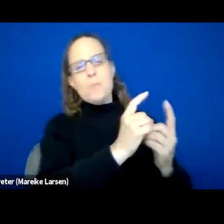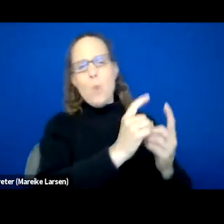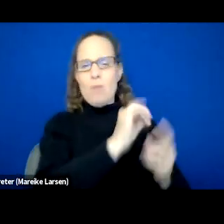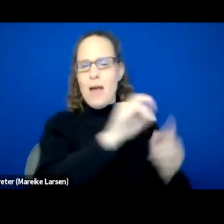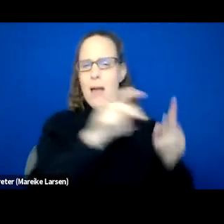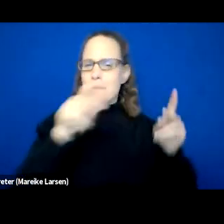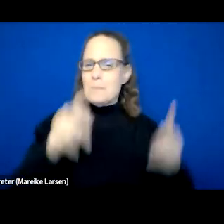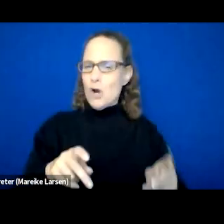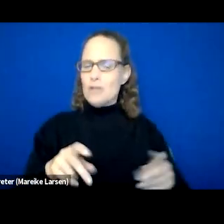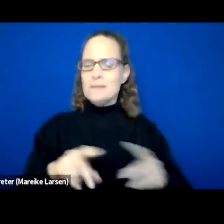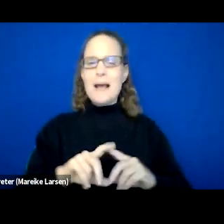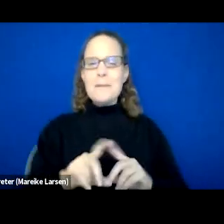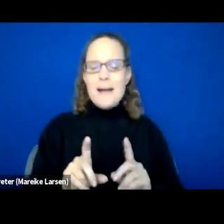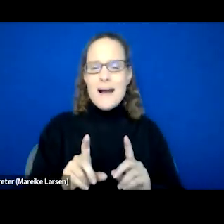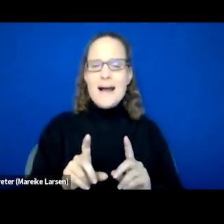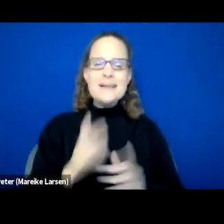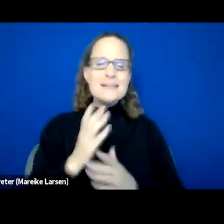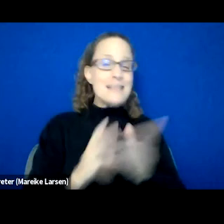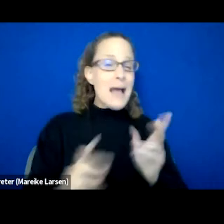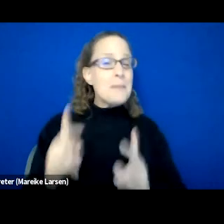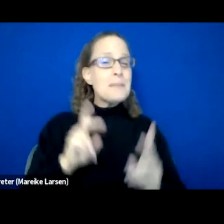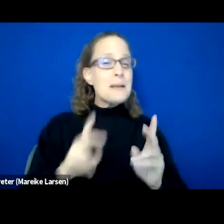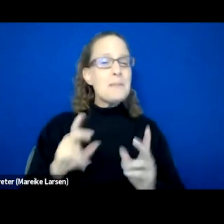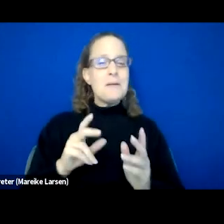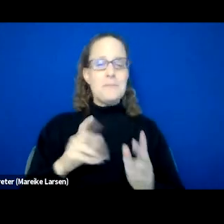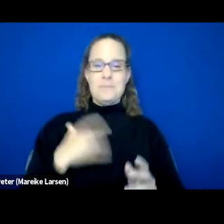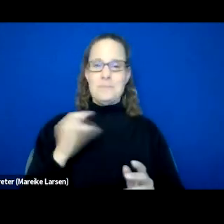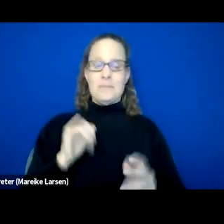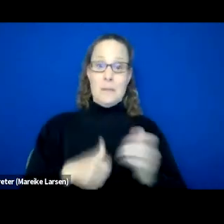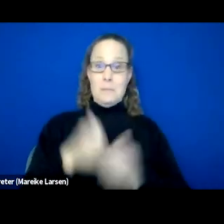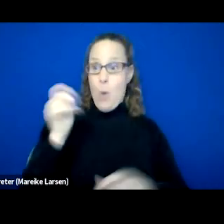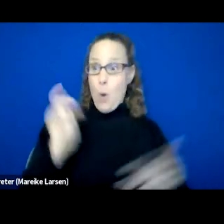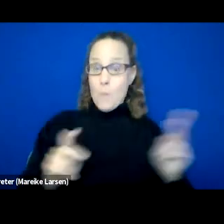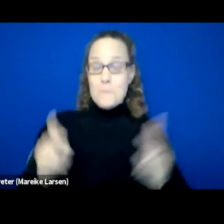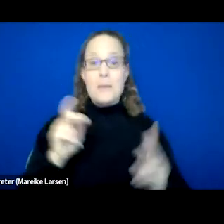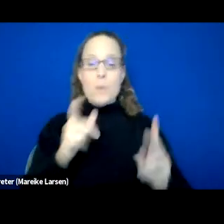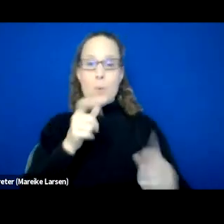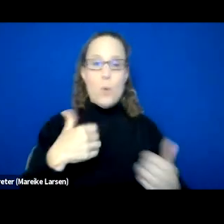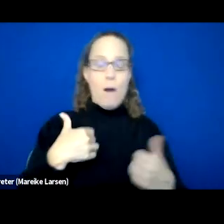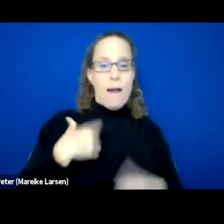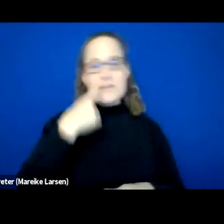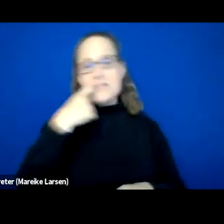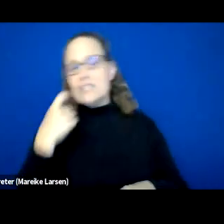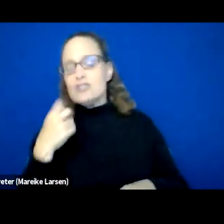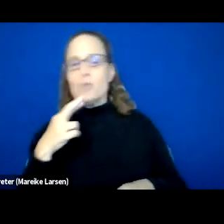but you, some people oftentimes just feel like majority of people that deals with substance abuse or homelessness or mental health